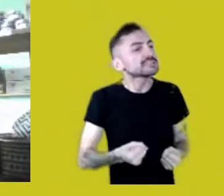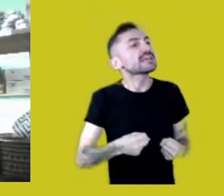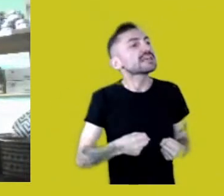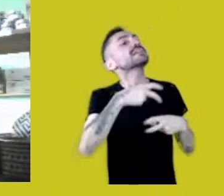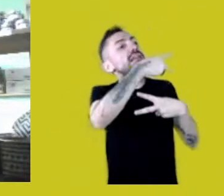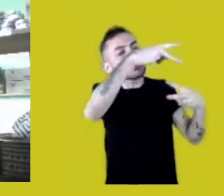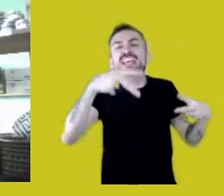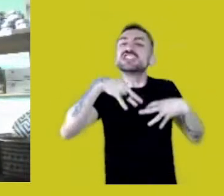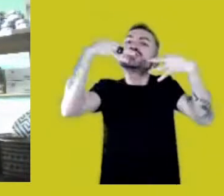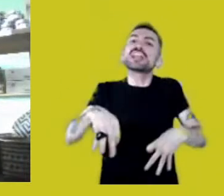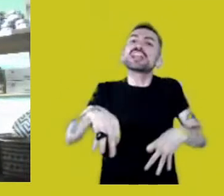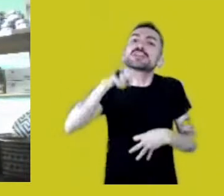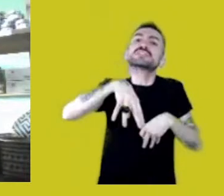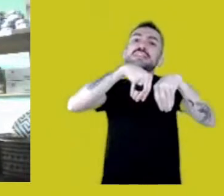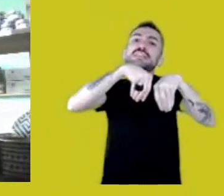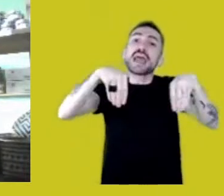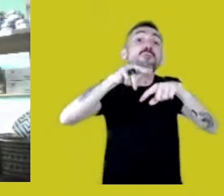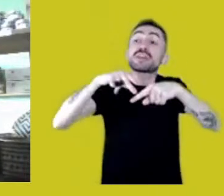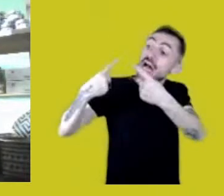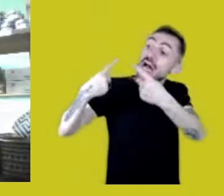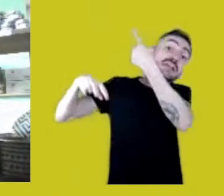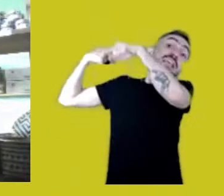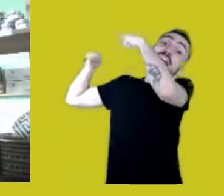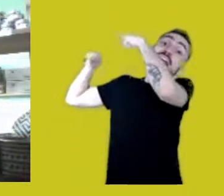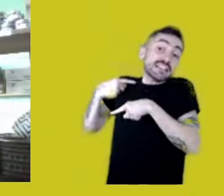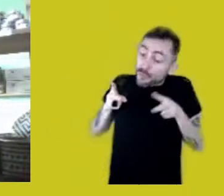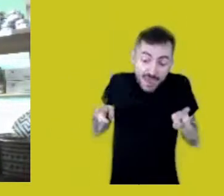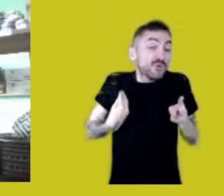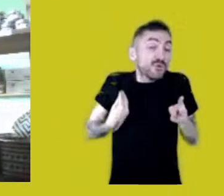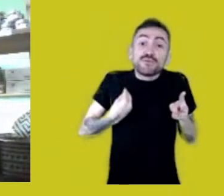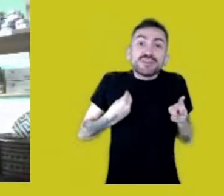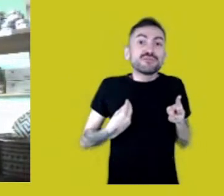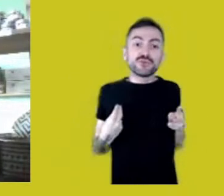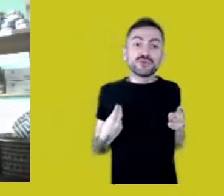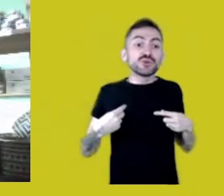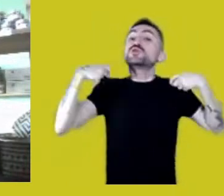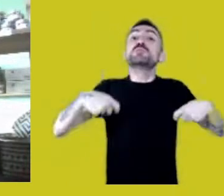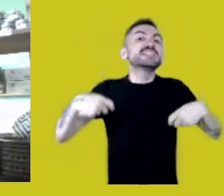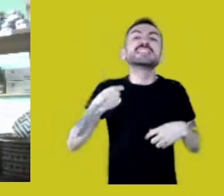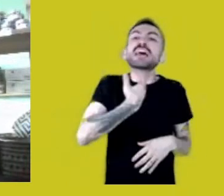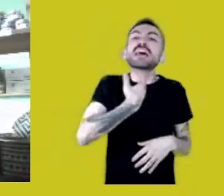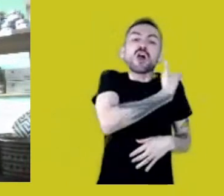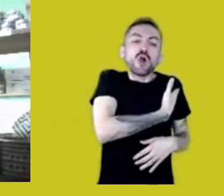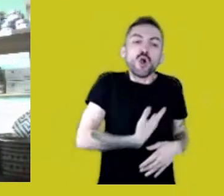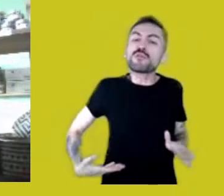for our ancestry. We do not depend on a genocidal government